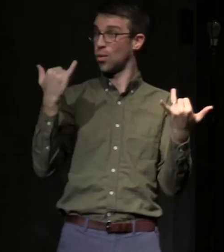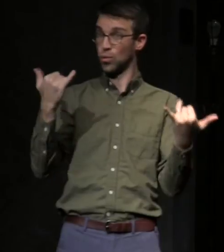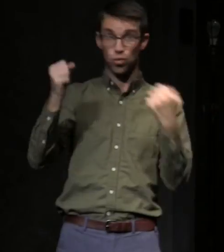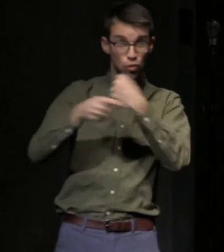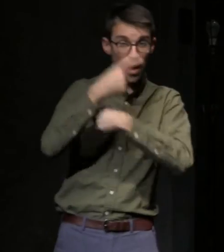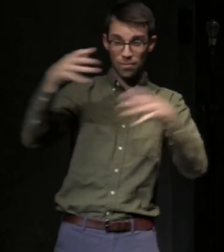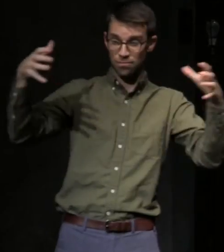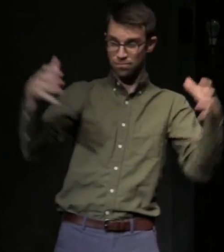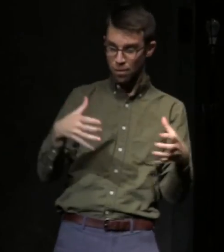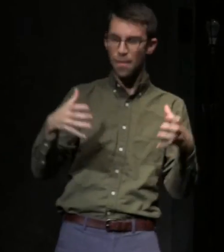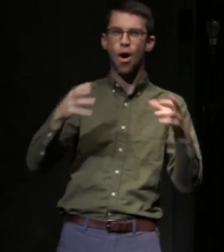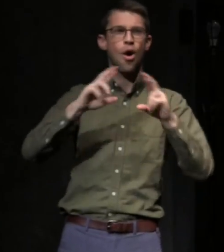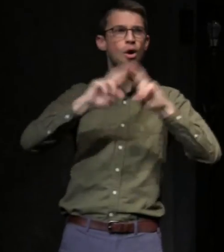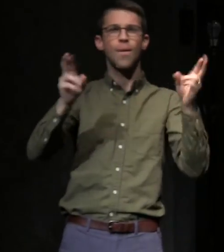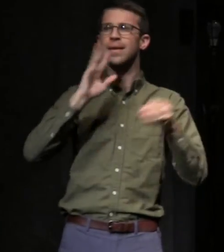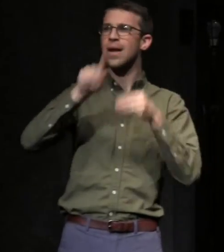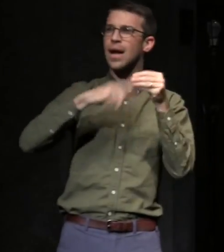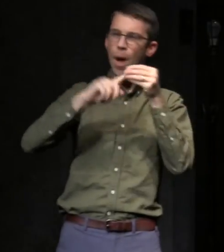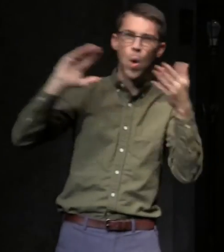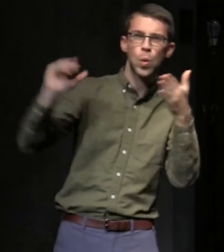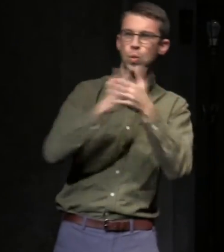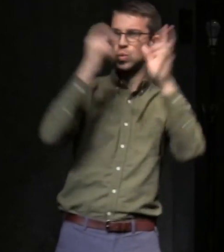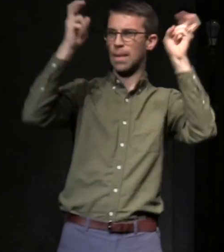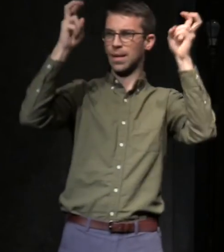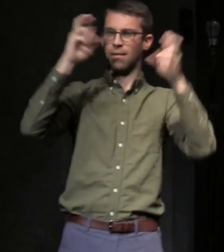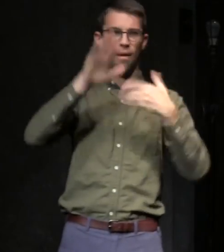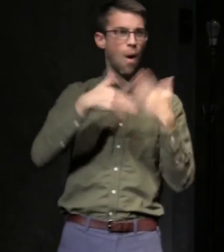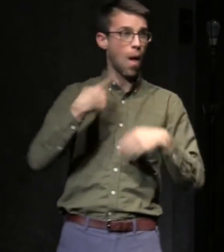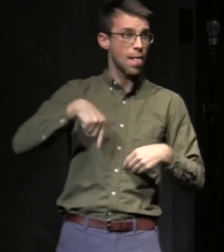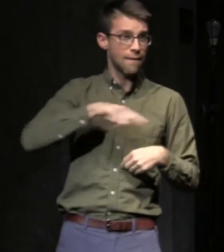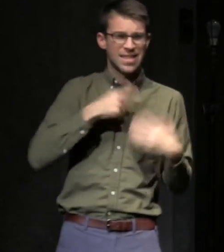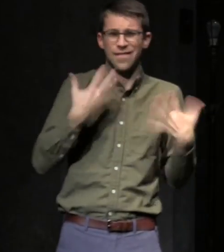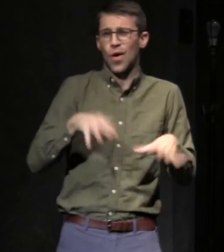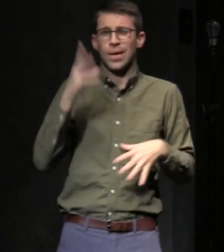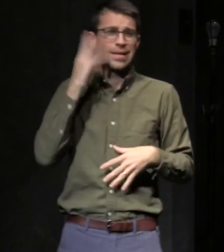another match about an issue we've all dealt with in one way or another, whether we like